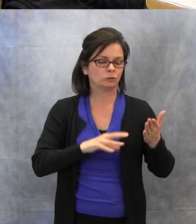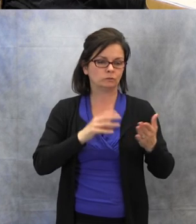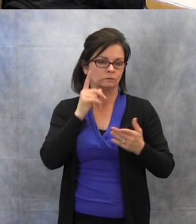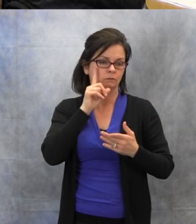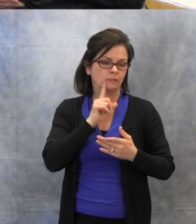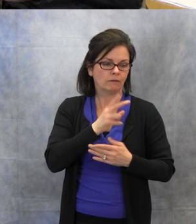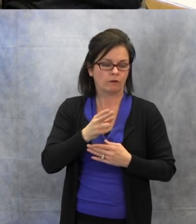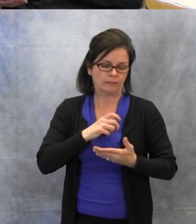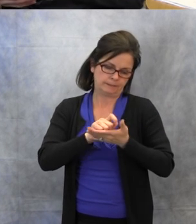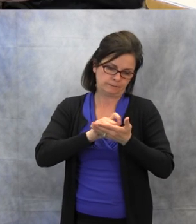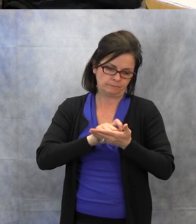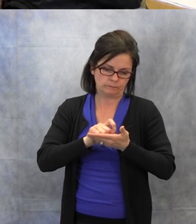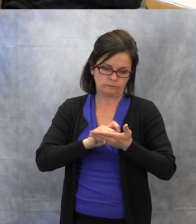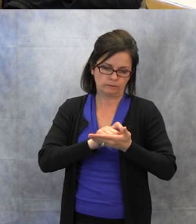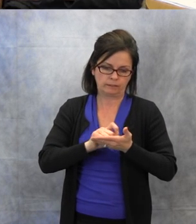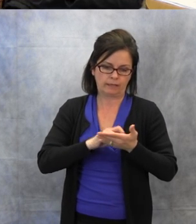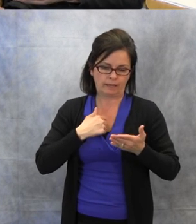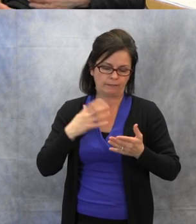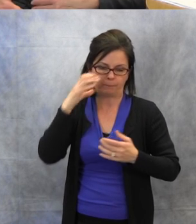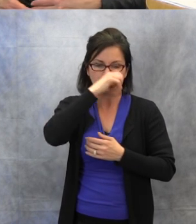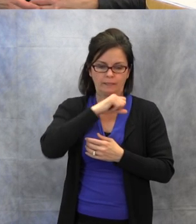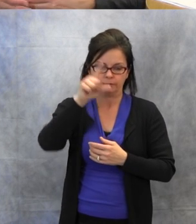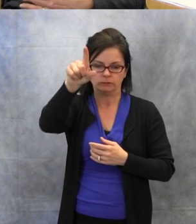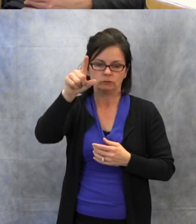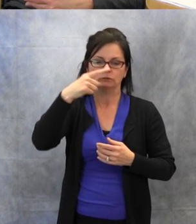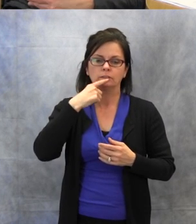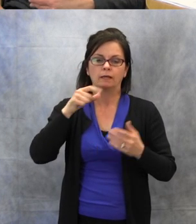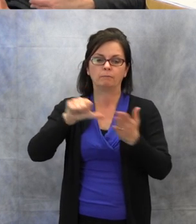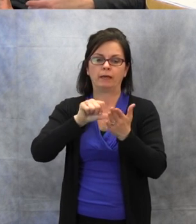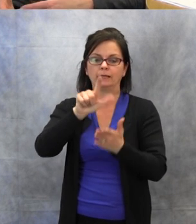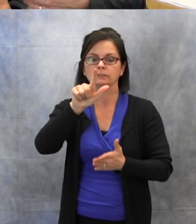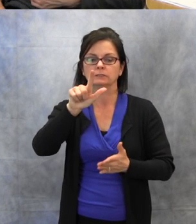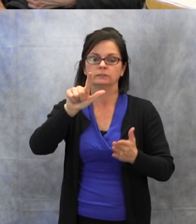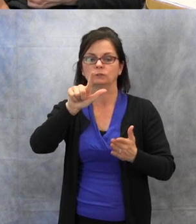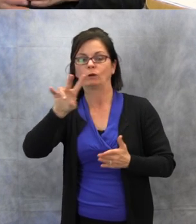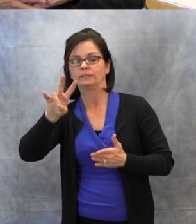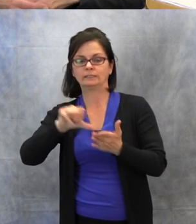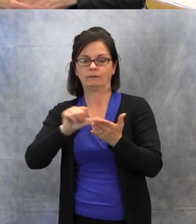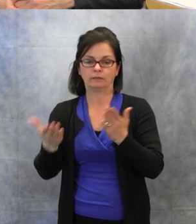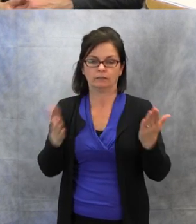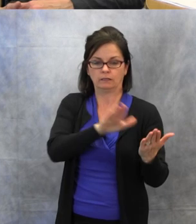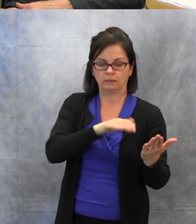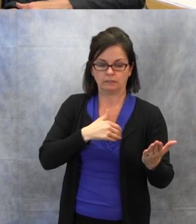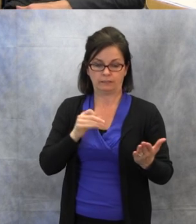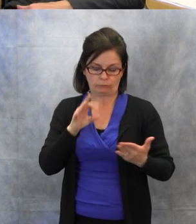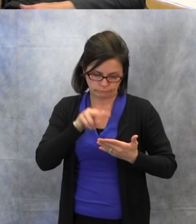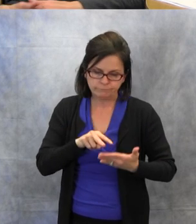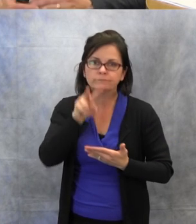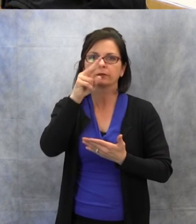when you said, "Turn to page 97," and this buddy can make sure, "Oh, don't forget turn to page 97."